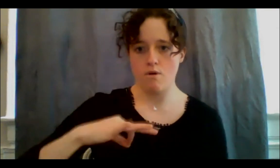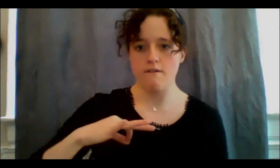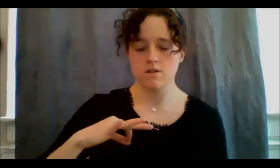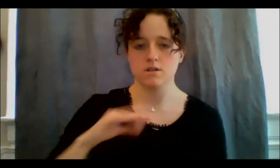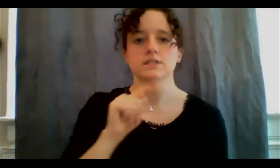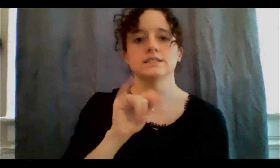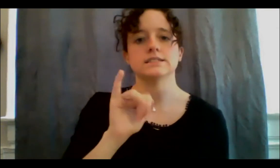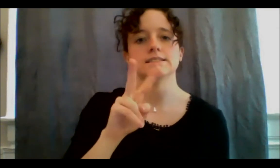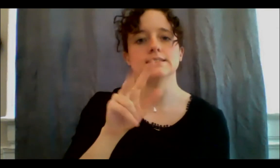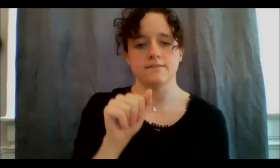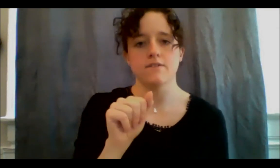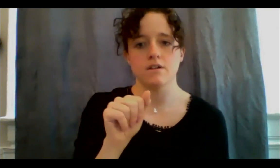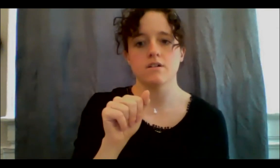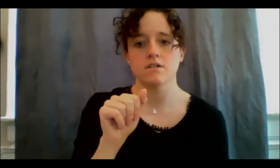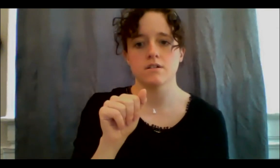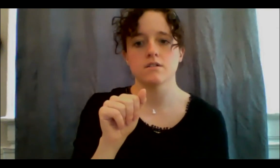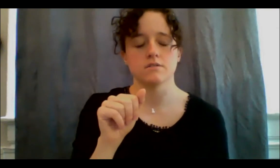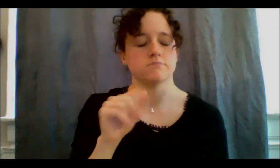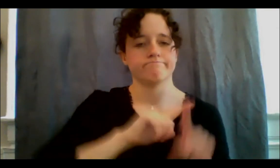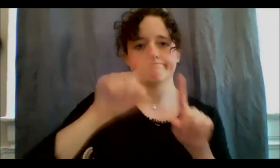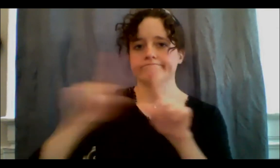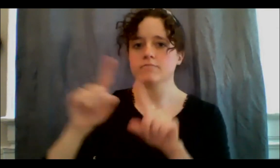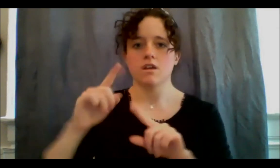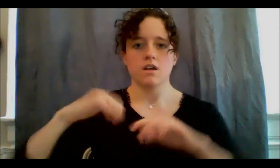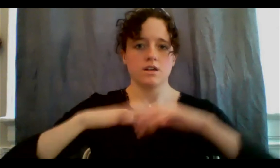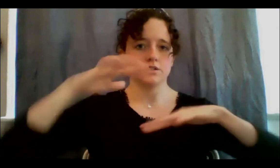Indigenous social entrepreneurs have gotten together, there's actually 13